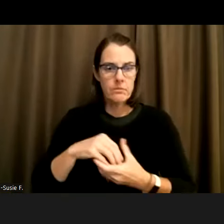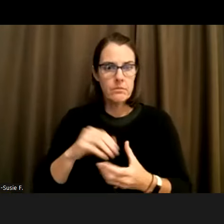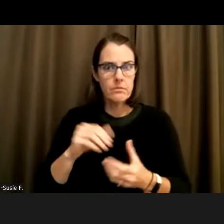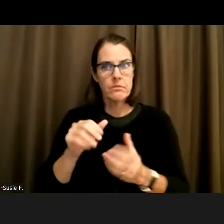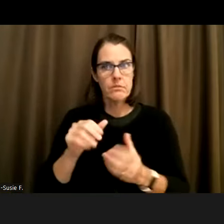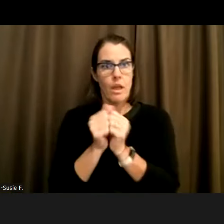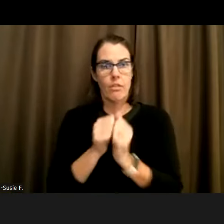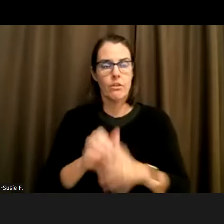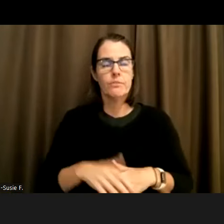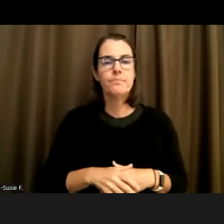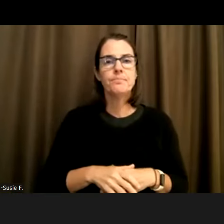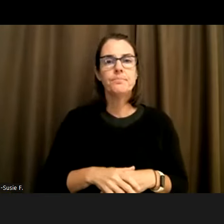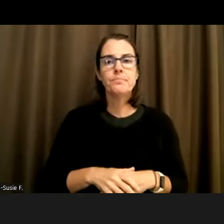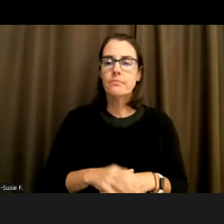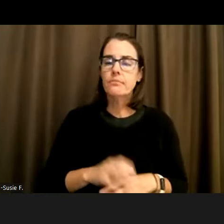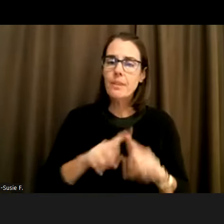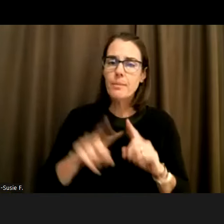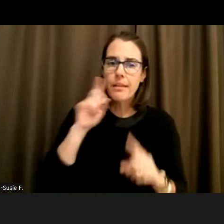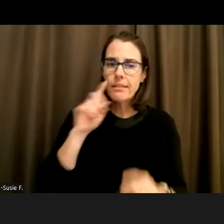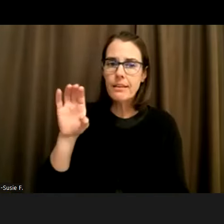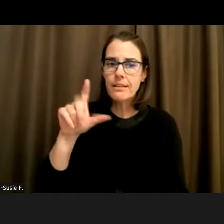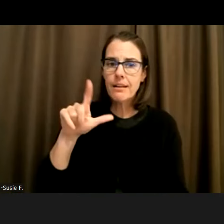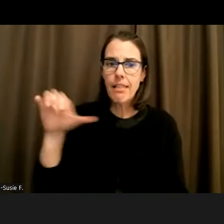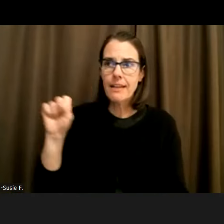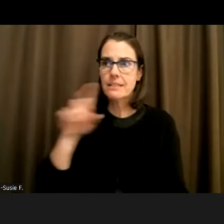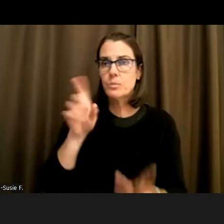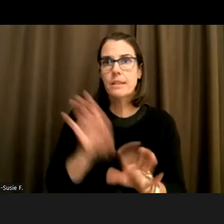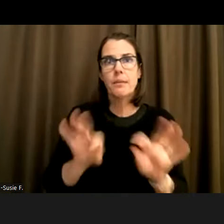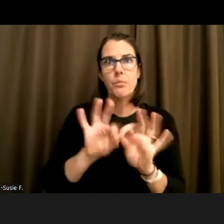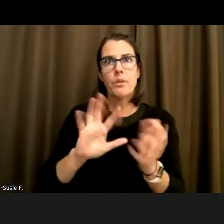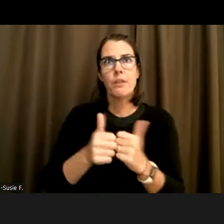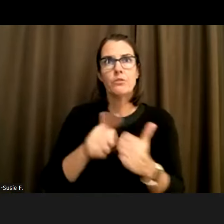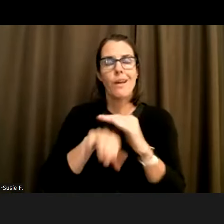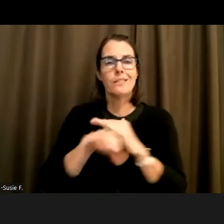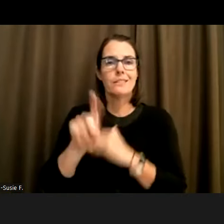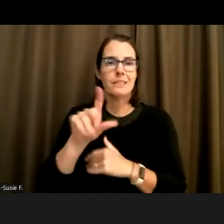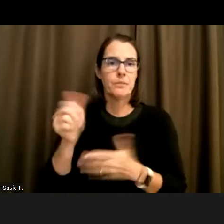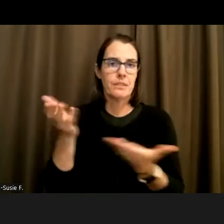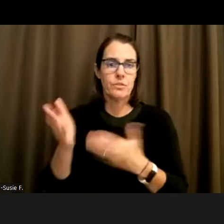Class, I think it's a really important way to talk about accessing disability services. And the conclusion I drew from my research,